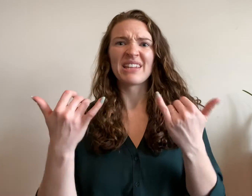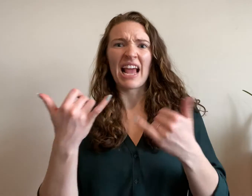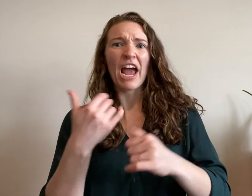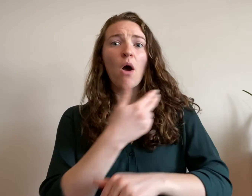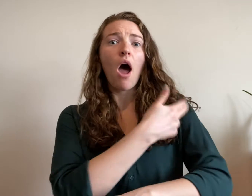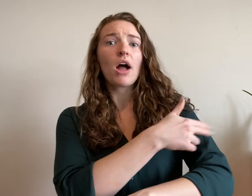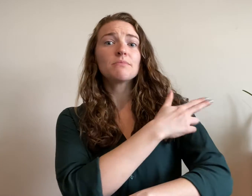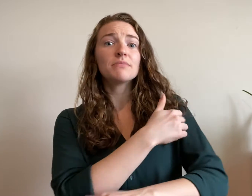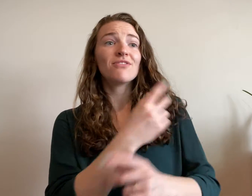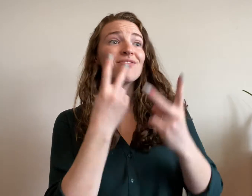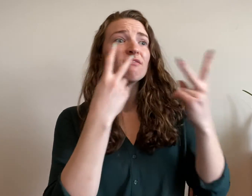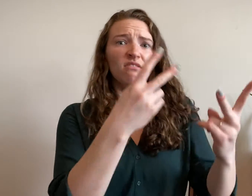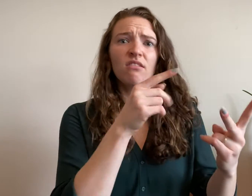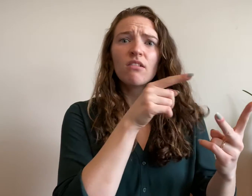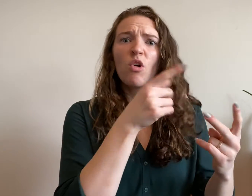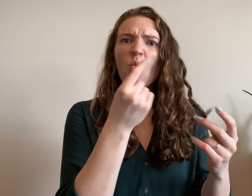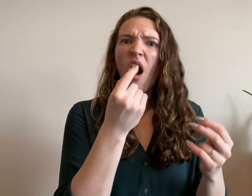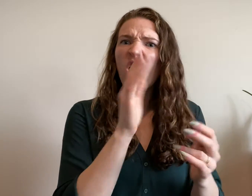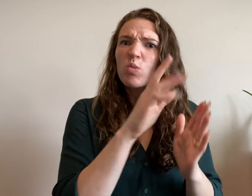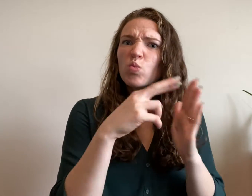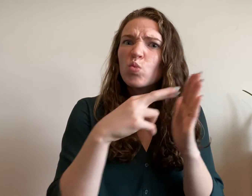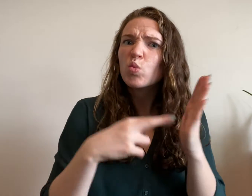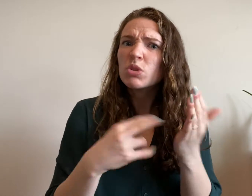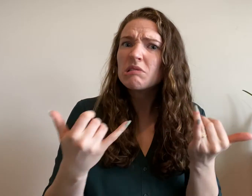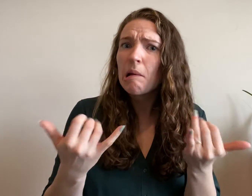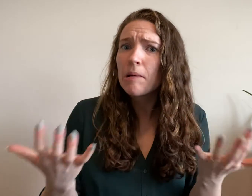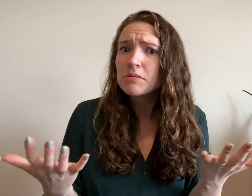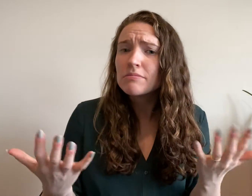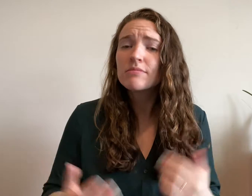What are the procedures for hospital visitations?